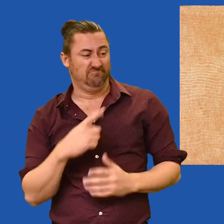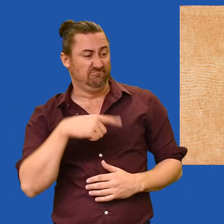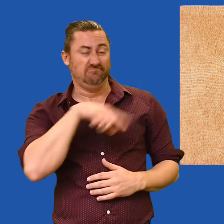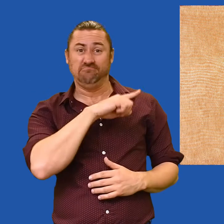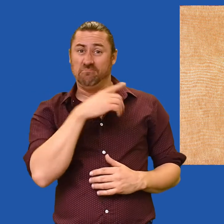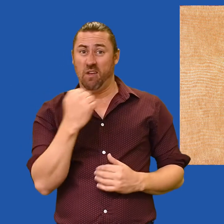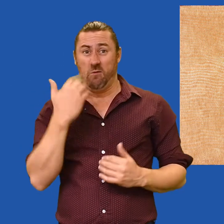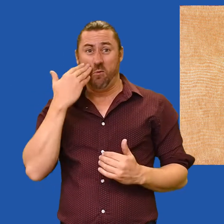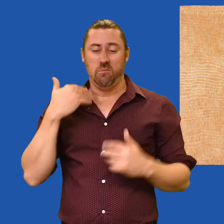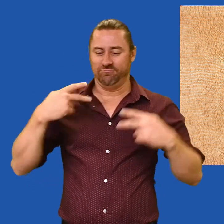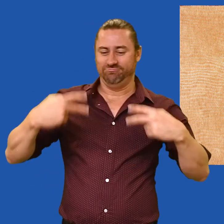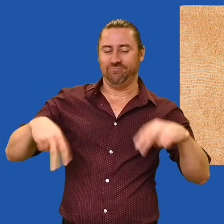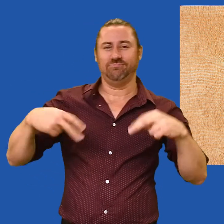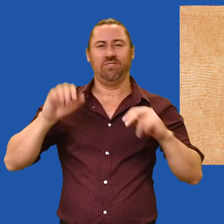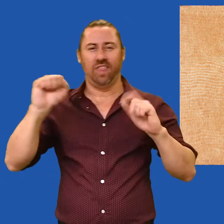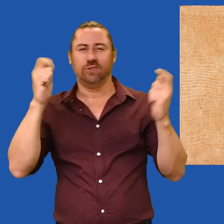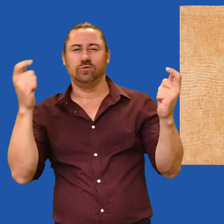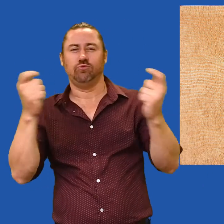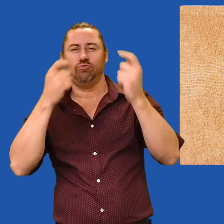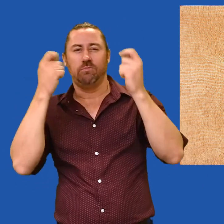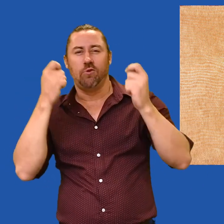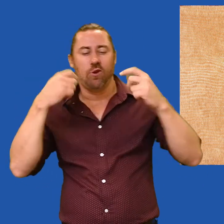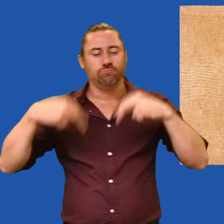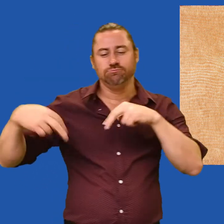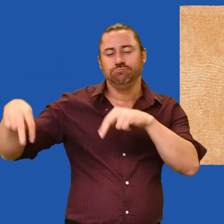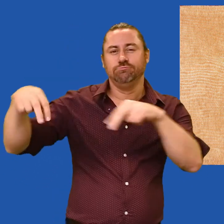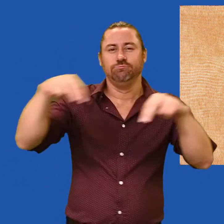This is also the site where women dance in ceremony.